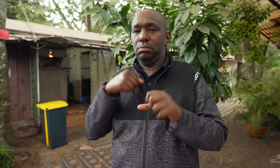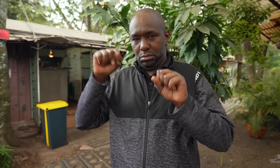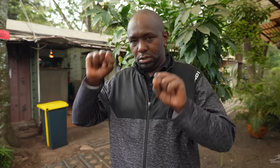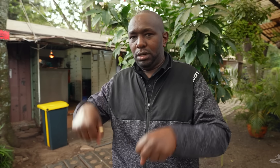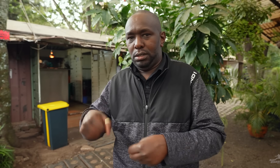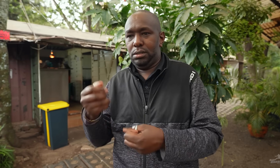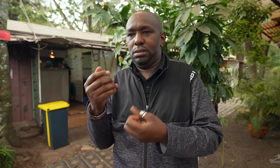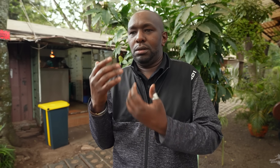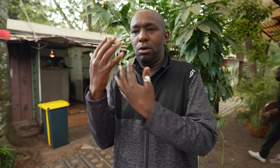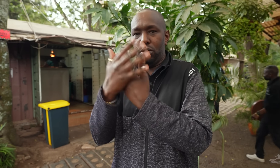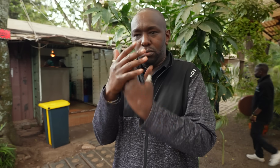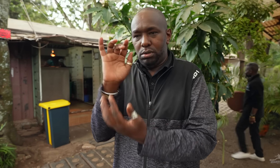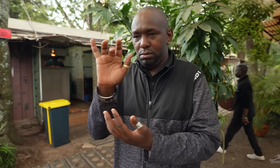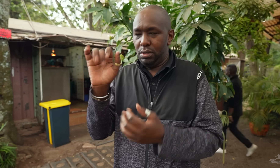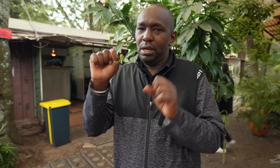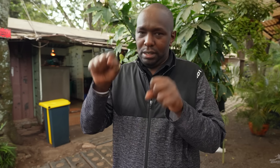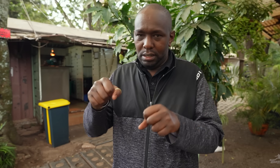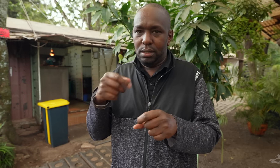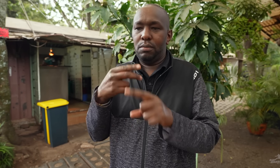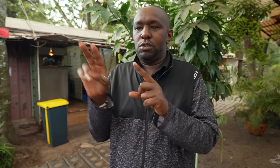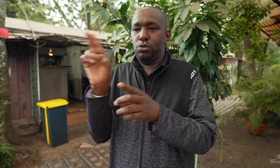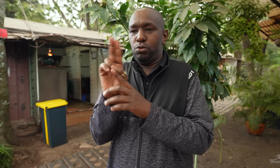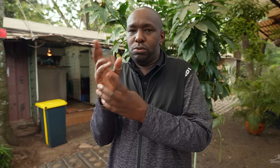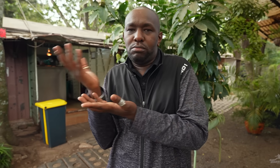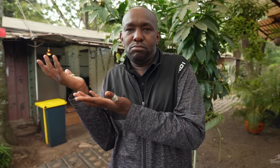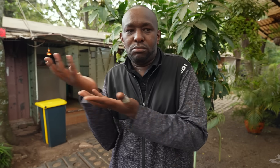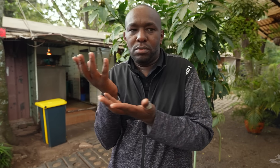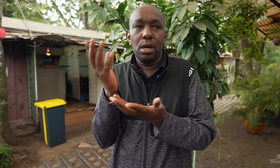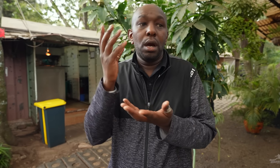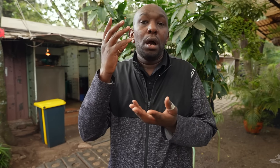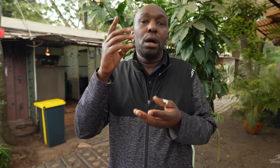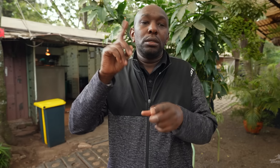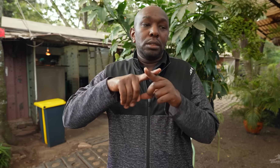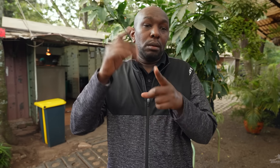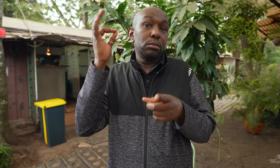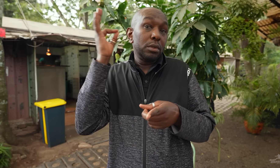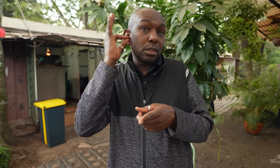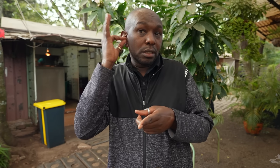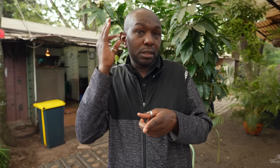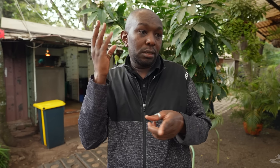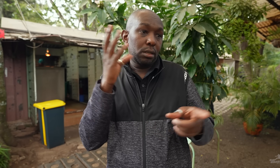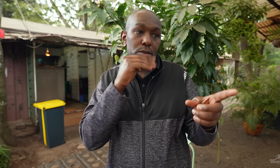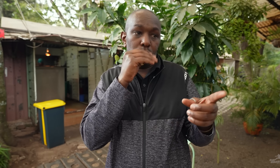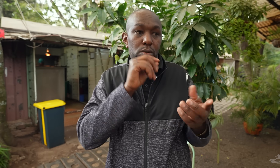cashier, taking orders from hearing customers,